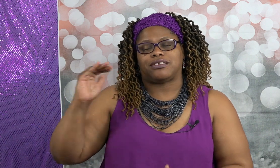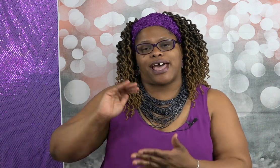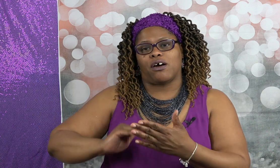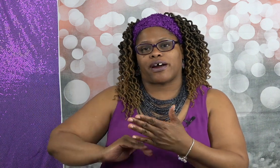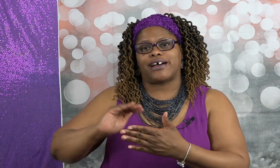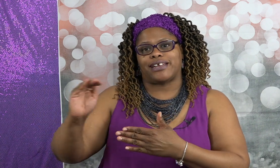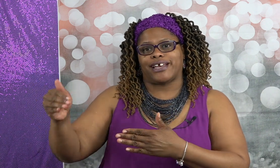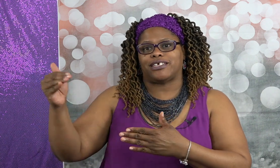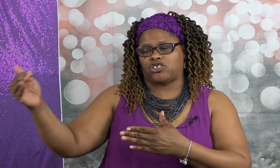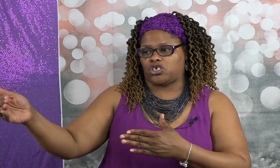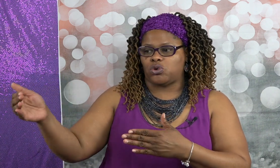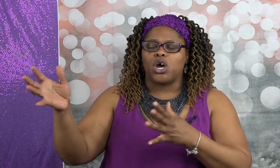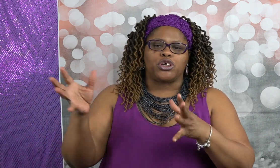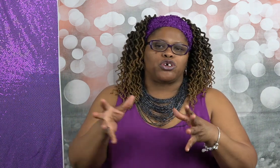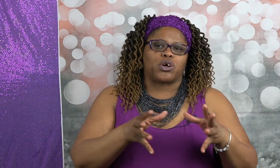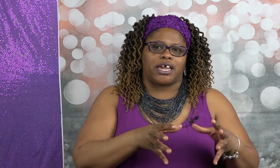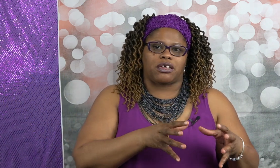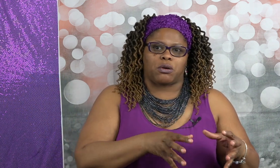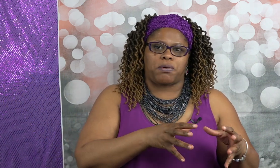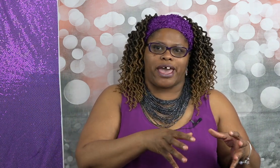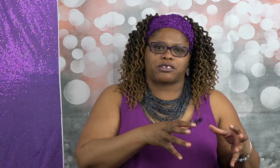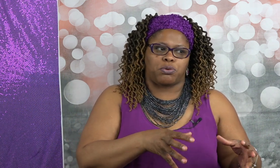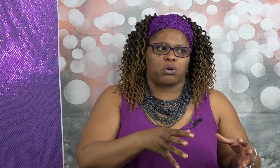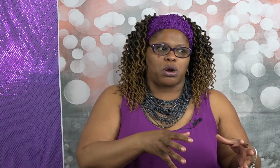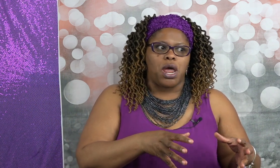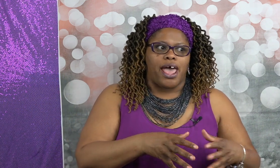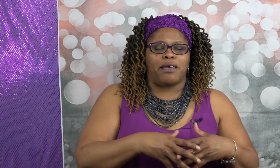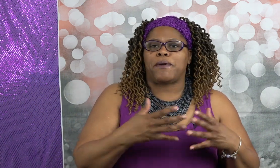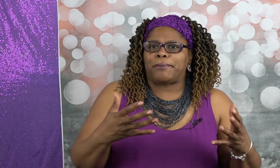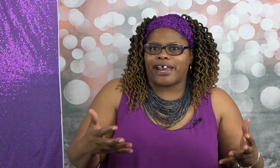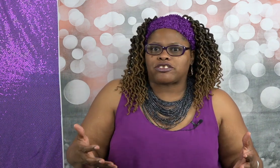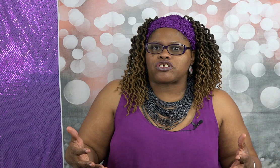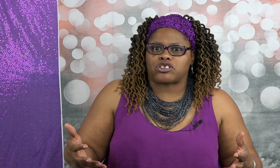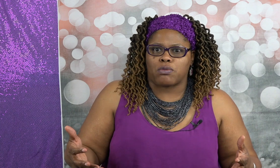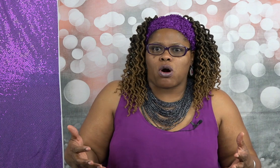that are connected to you getting your passport and maybe that's a small thing